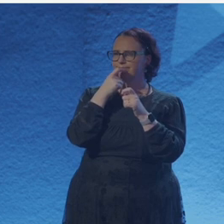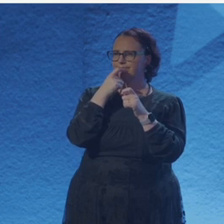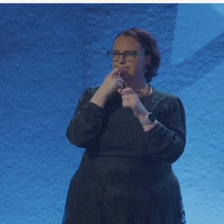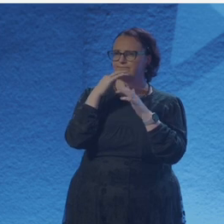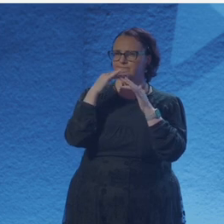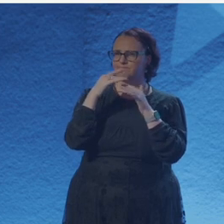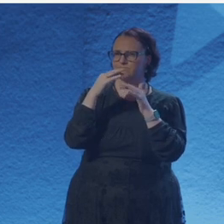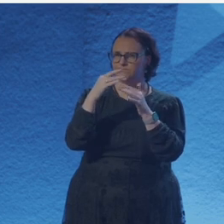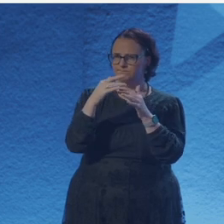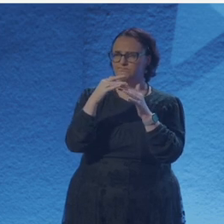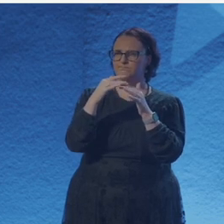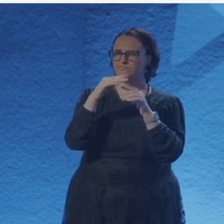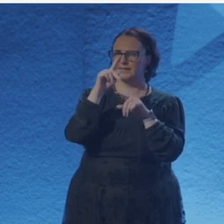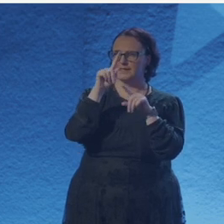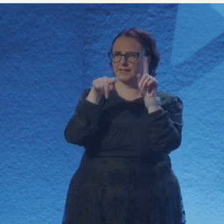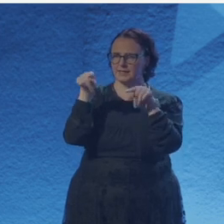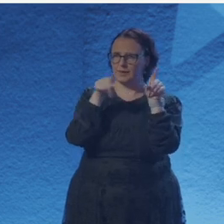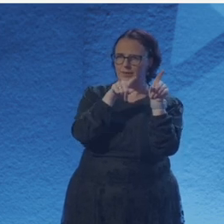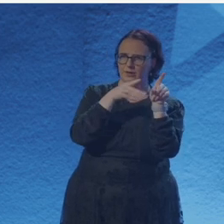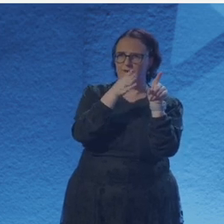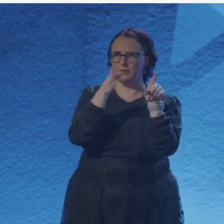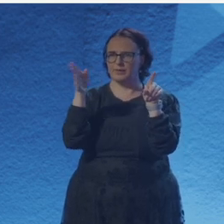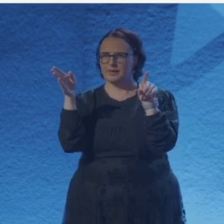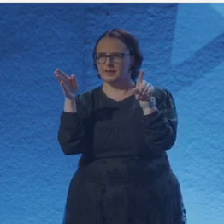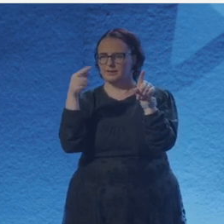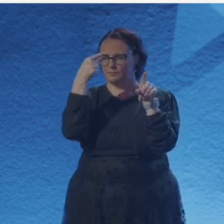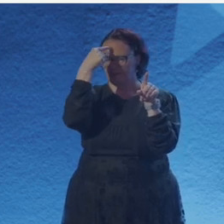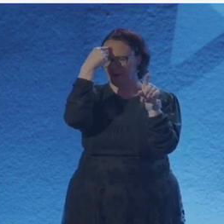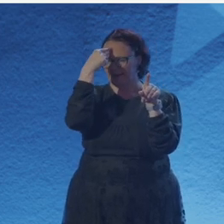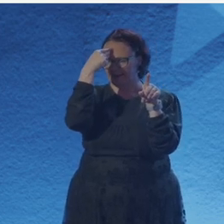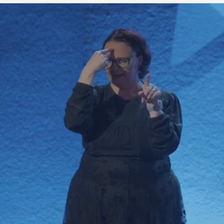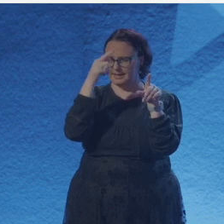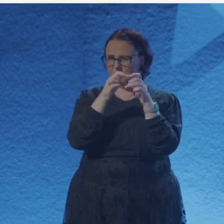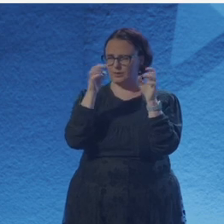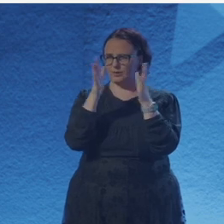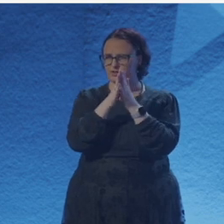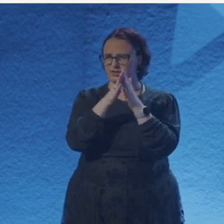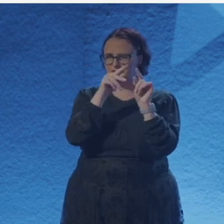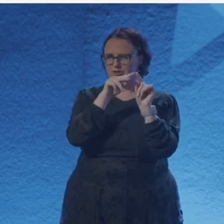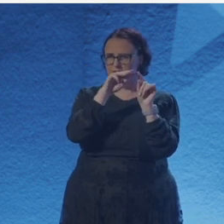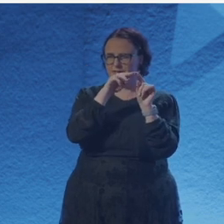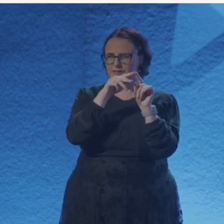So for me at least, the structure comes later. It's very much like looking at it afterwards and be like, okay,